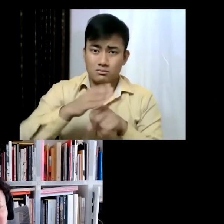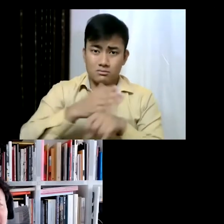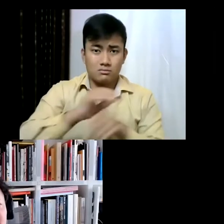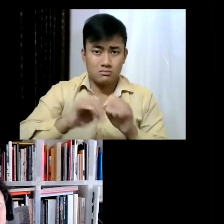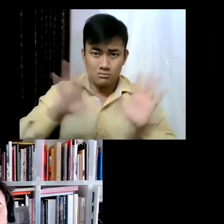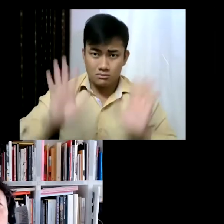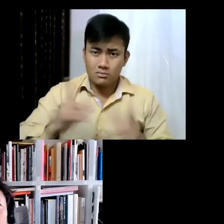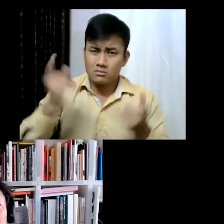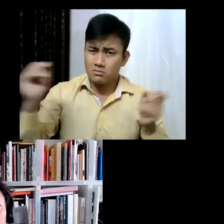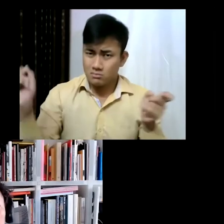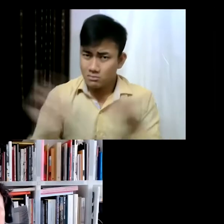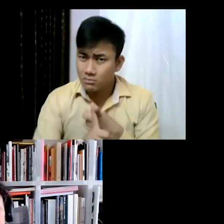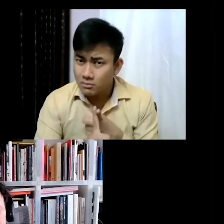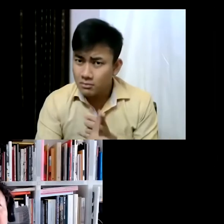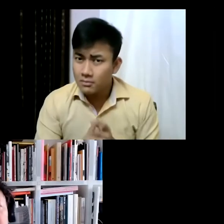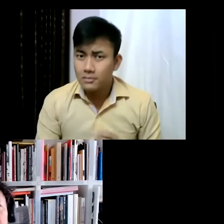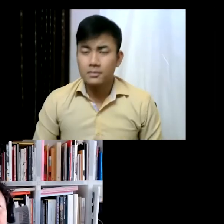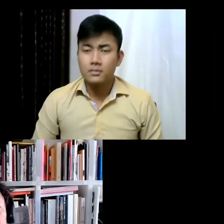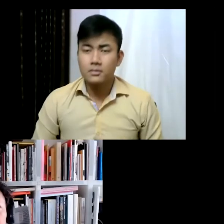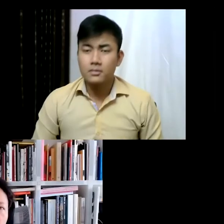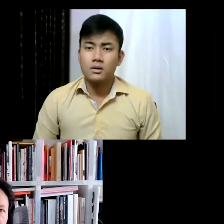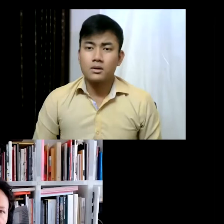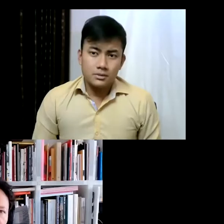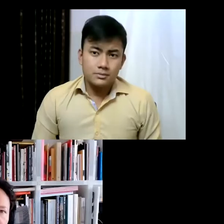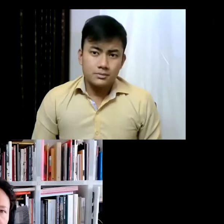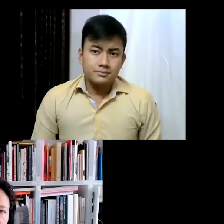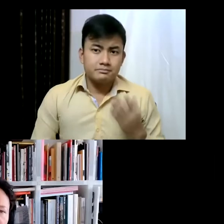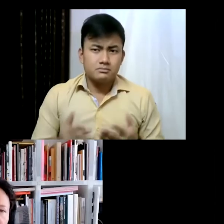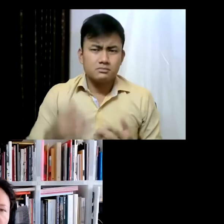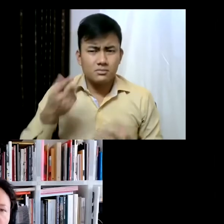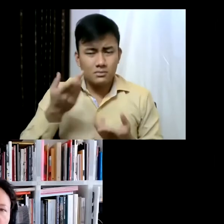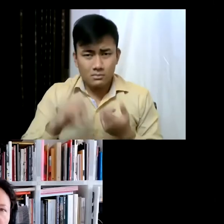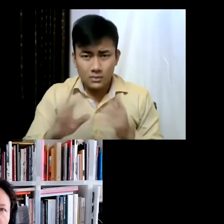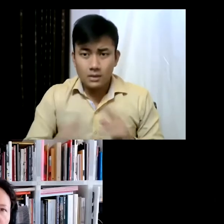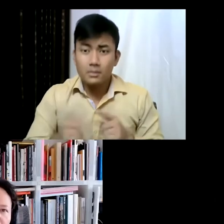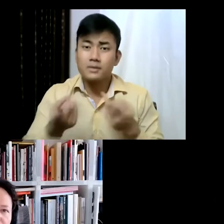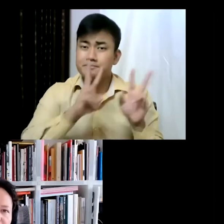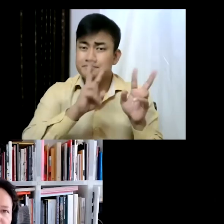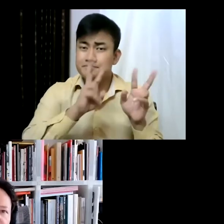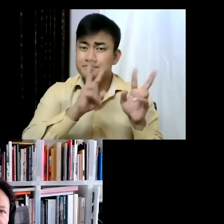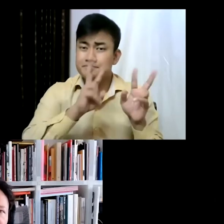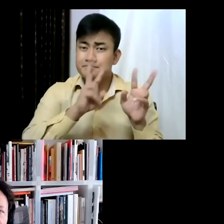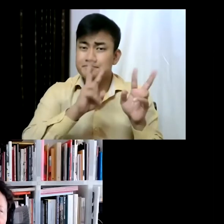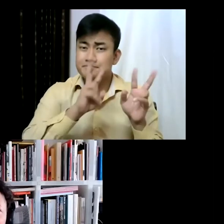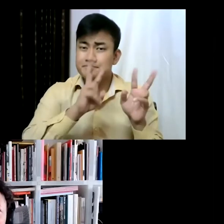I think so... but not in an illustrative way. So i'm not interested necessarily in,